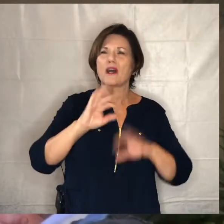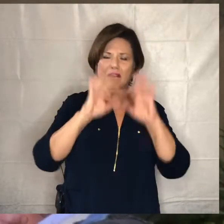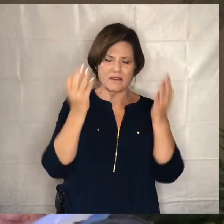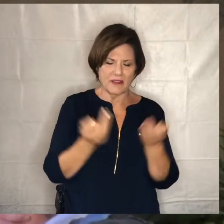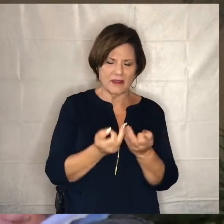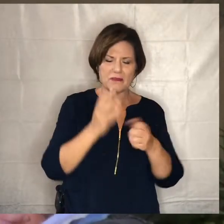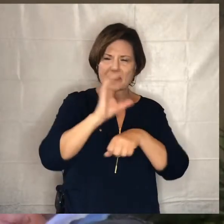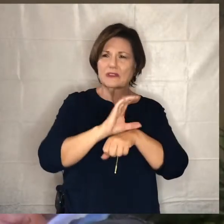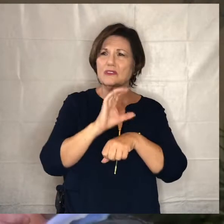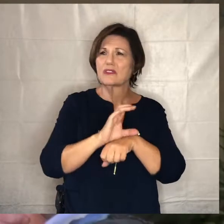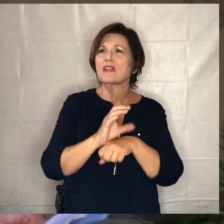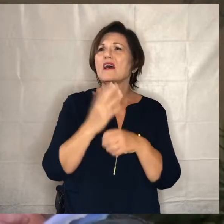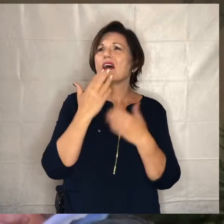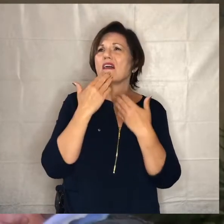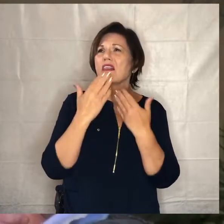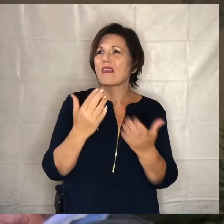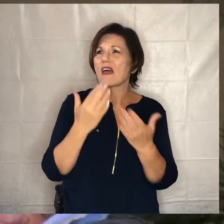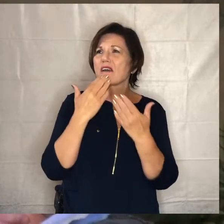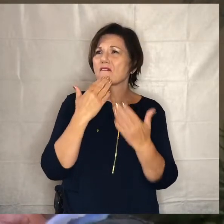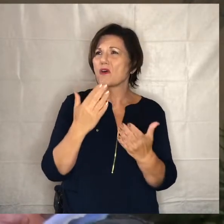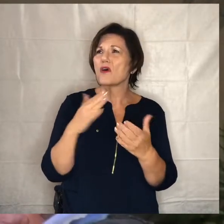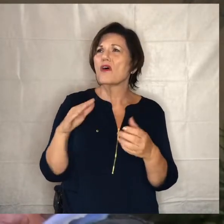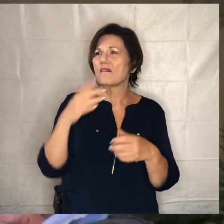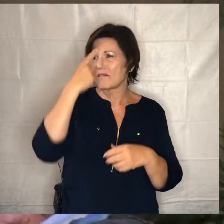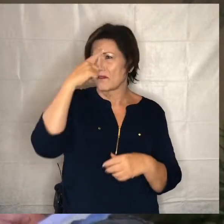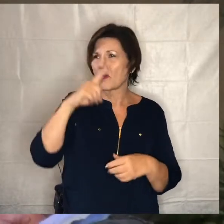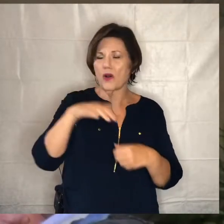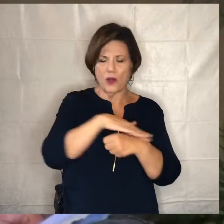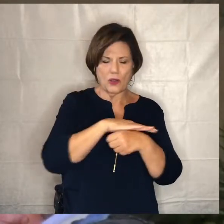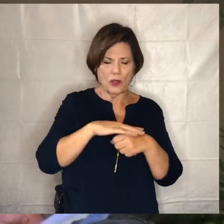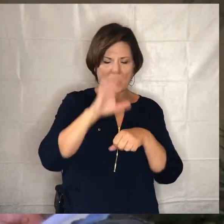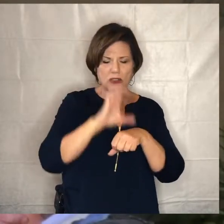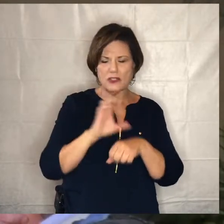and specifically grateful for our local church moore park presbyterian church we